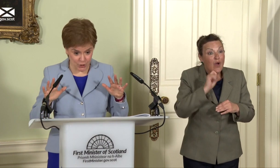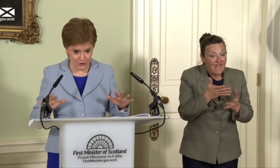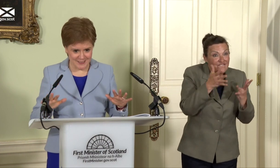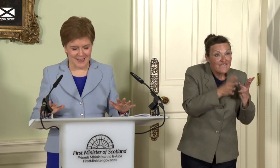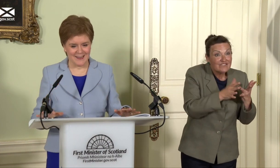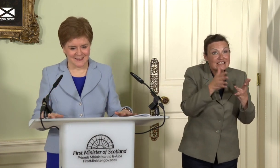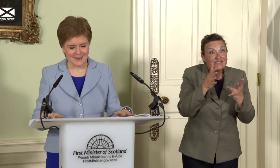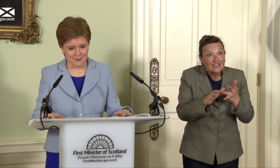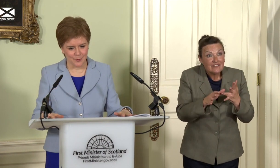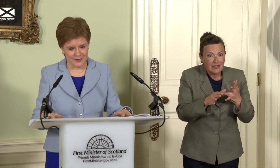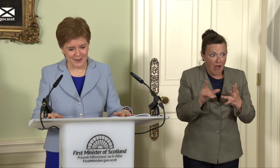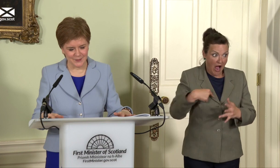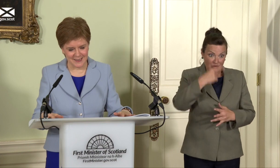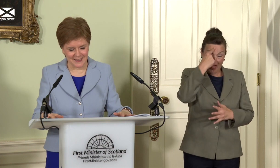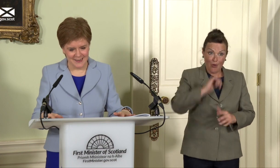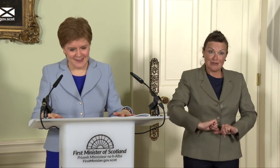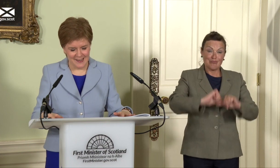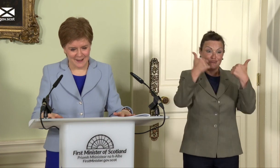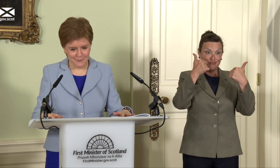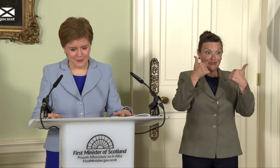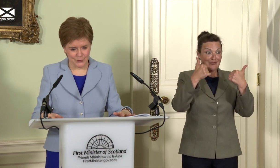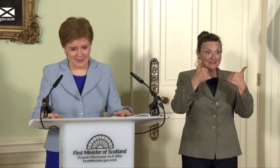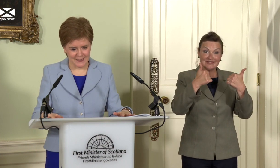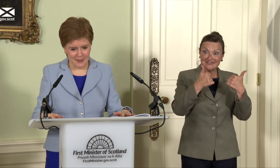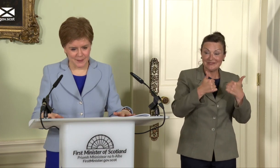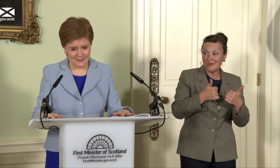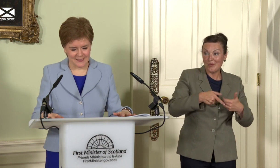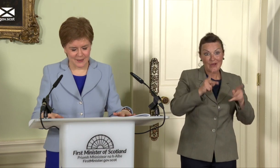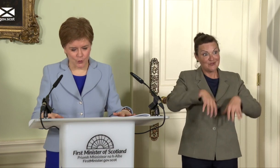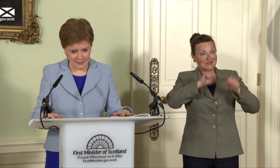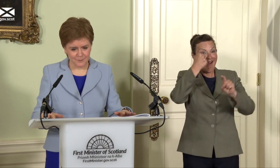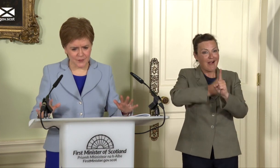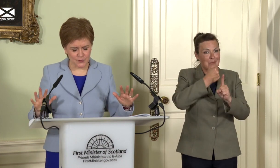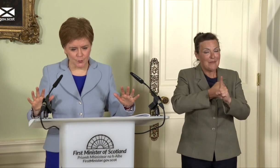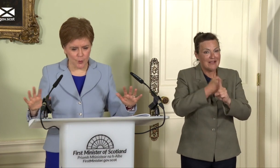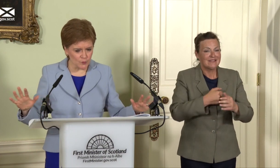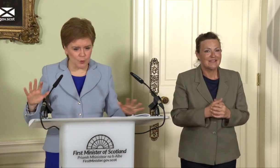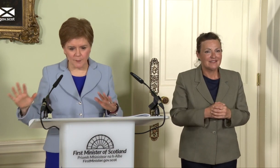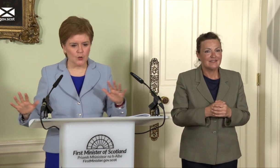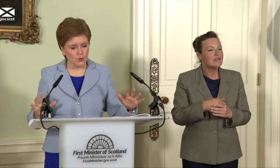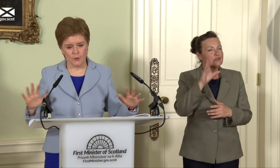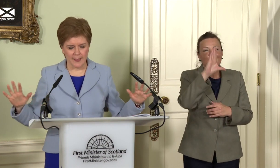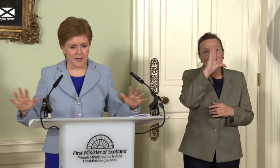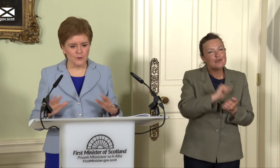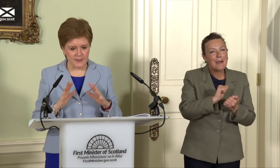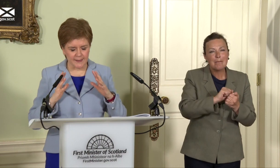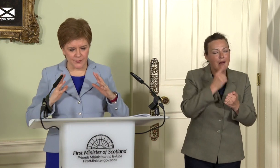good starting point, I would have looked at you a bit oddly. So, polls will come and go outside